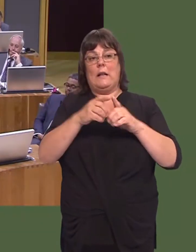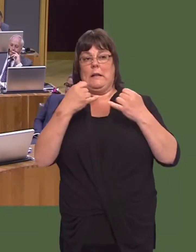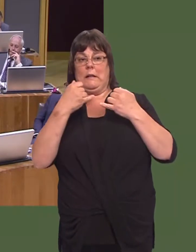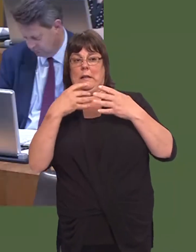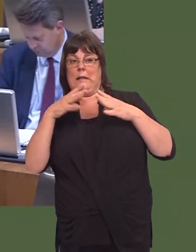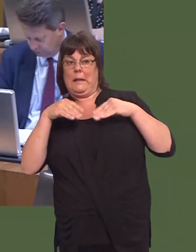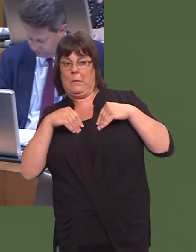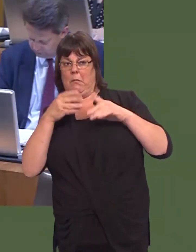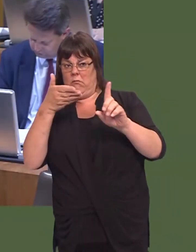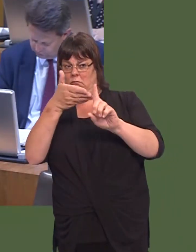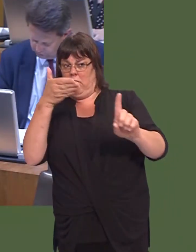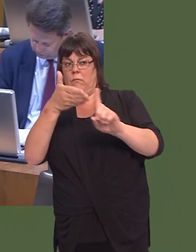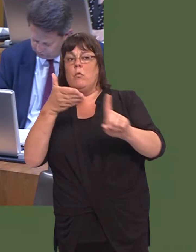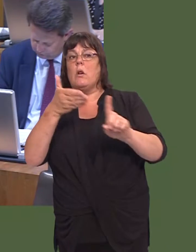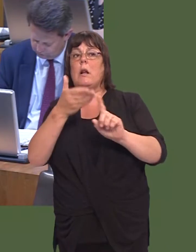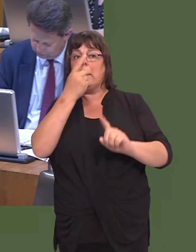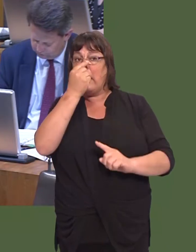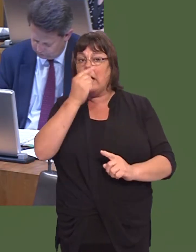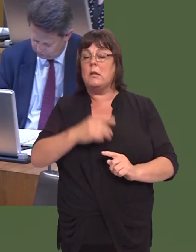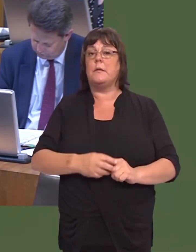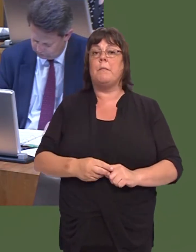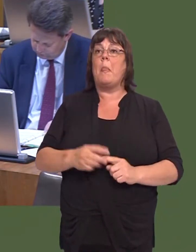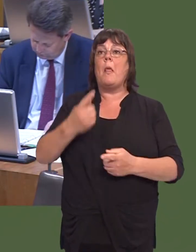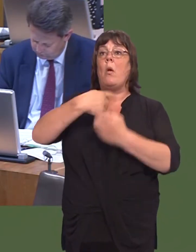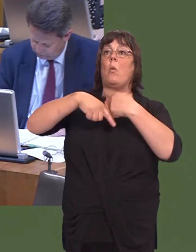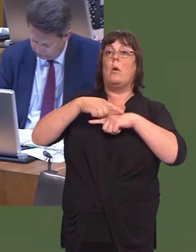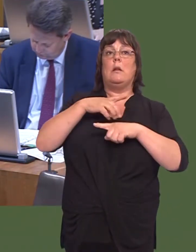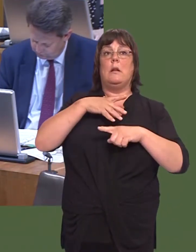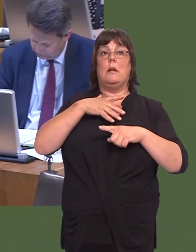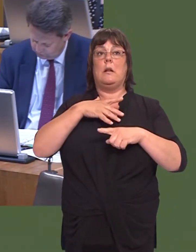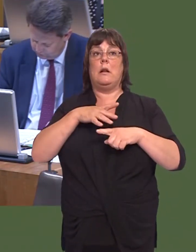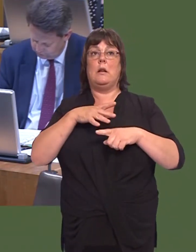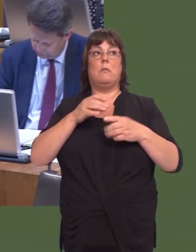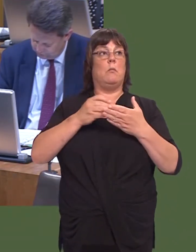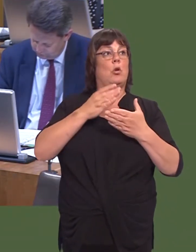That means, of course, making sure that we do look at how we can make more buildings